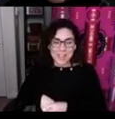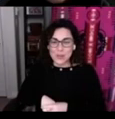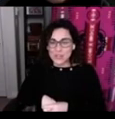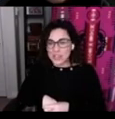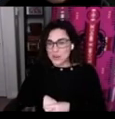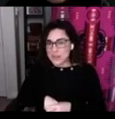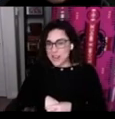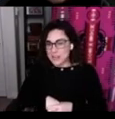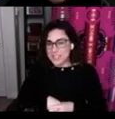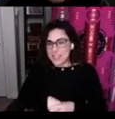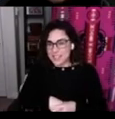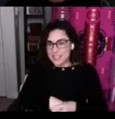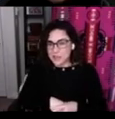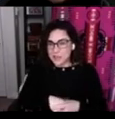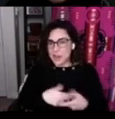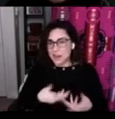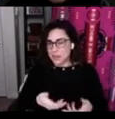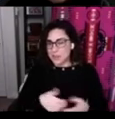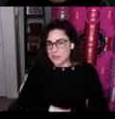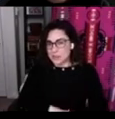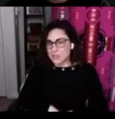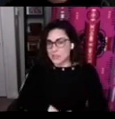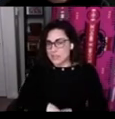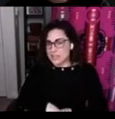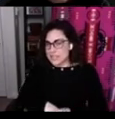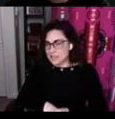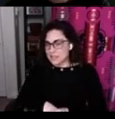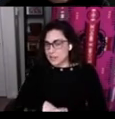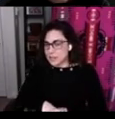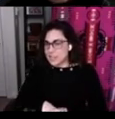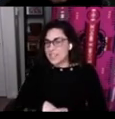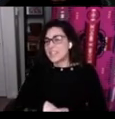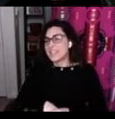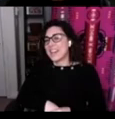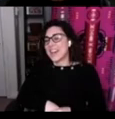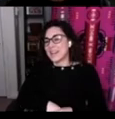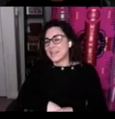So I'll turn it over now to Callie who will talk about the research that they did in their community and then